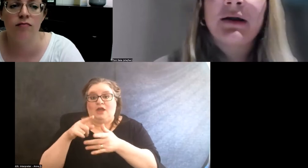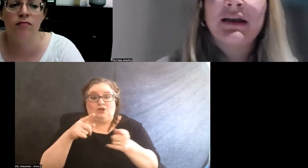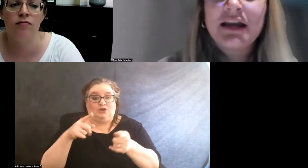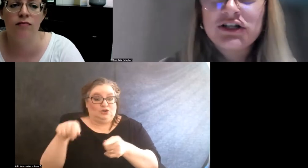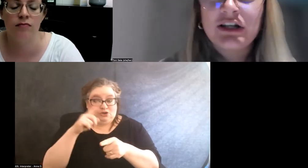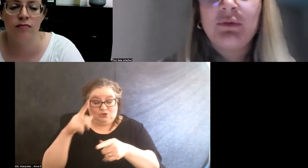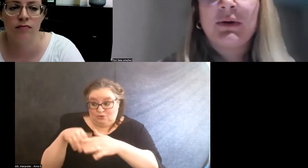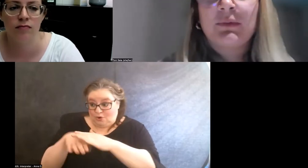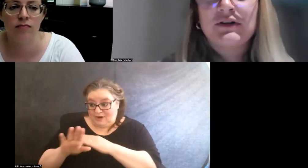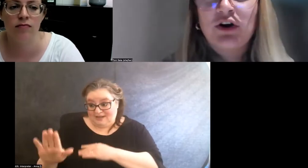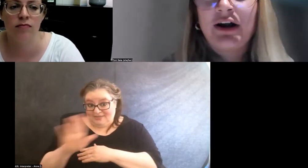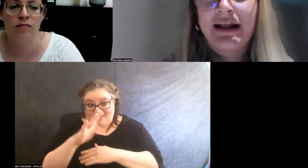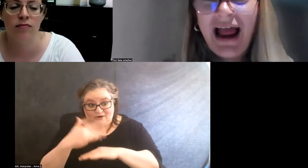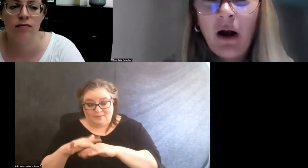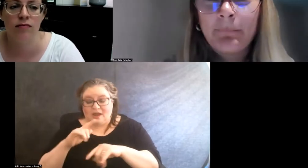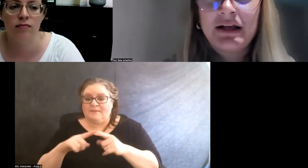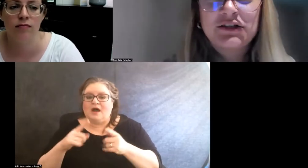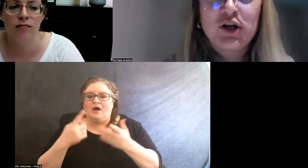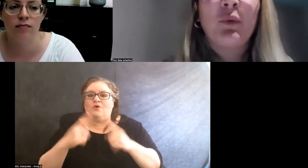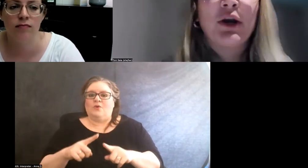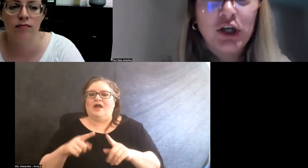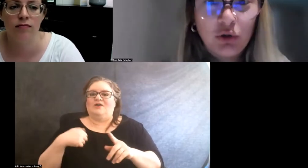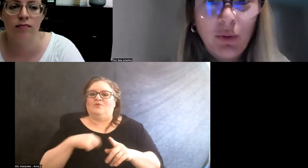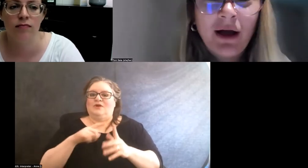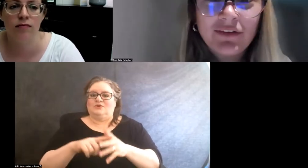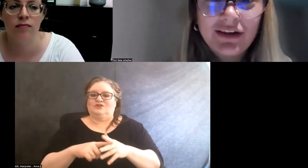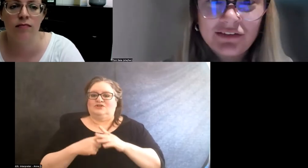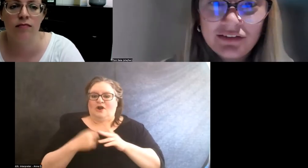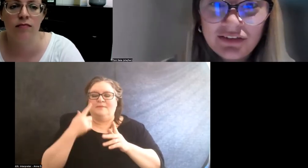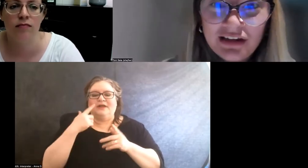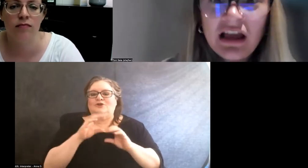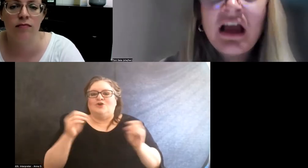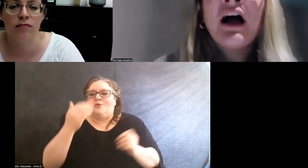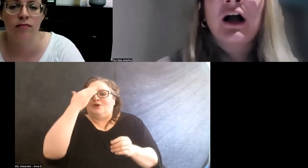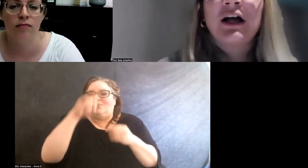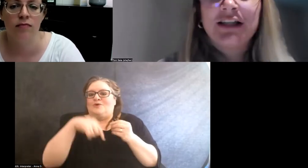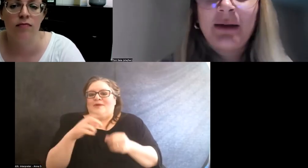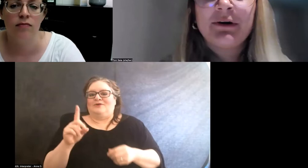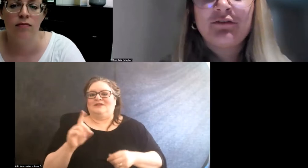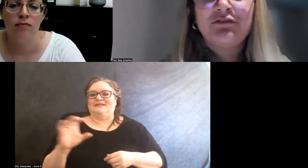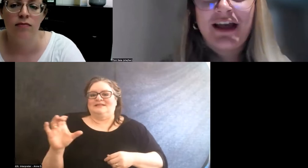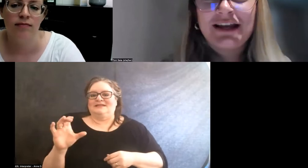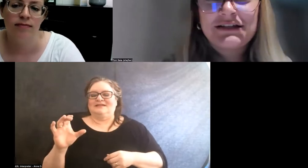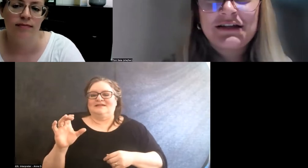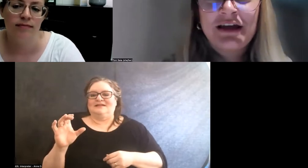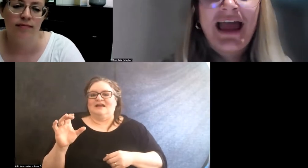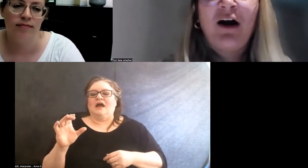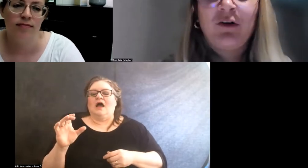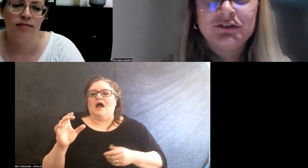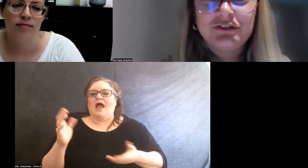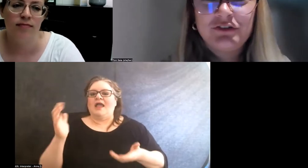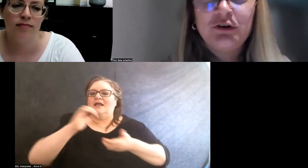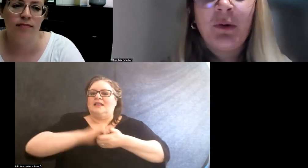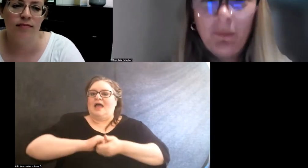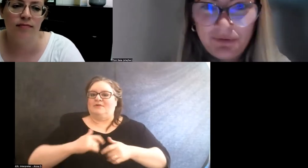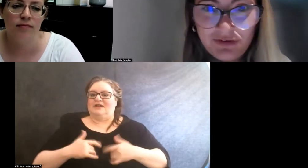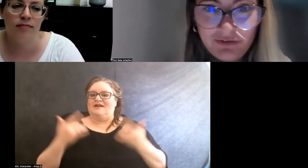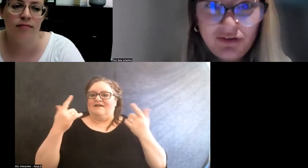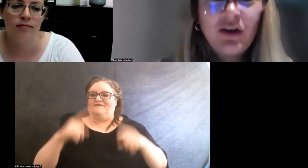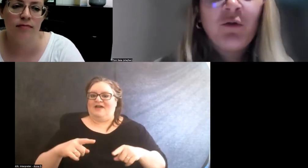But initially, when we were starting out, because no one knew about the DCC, a collaborative event held two purposes.